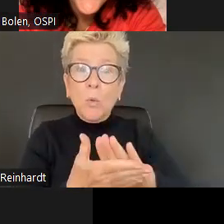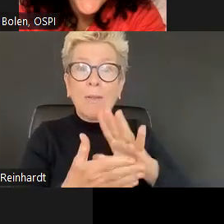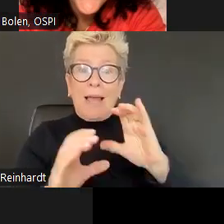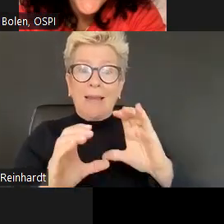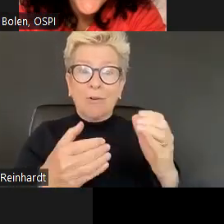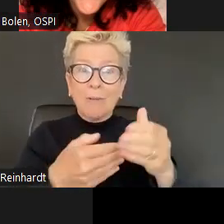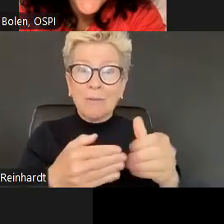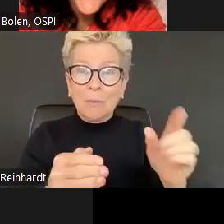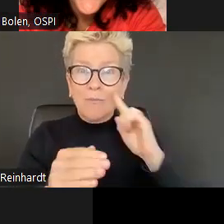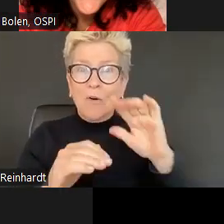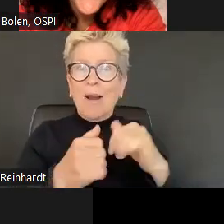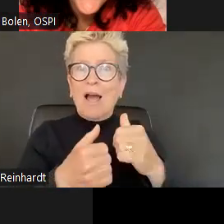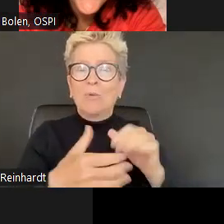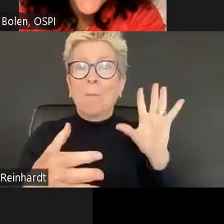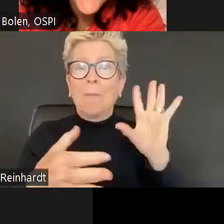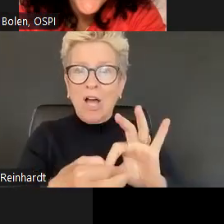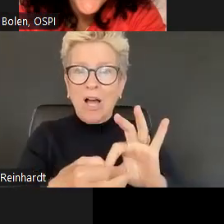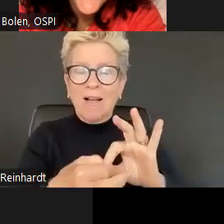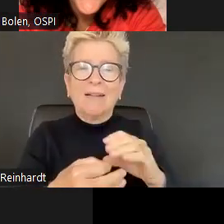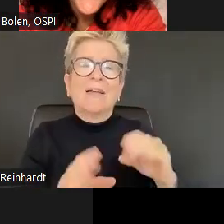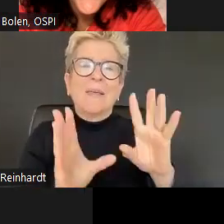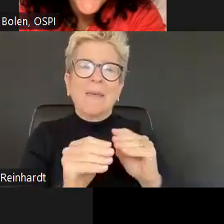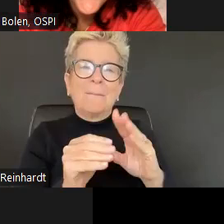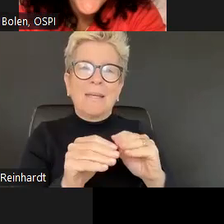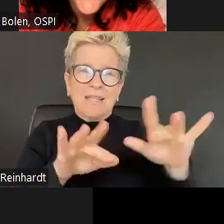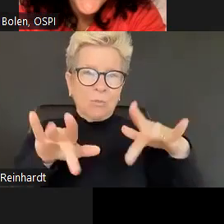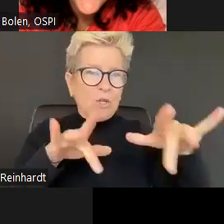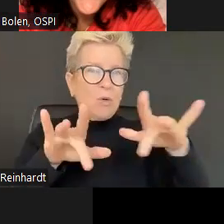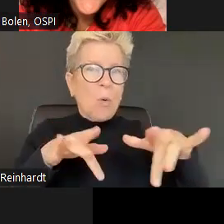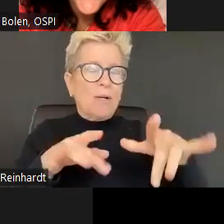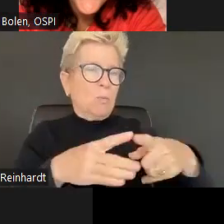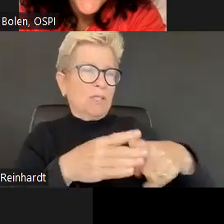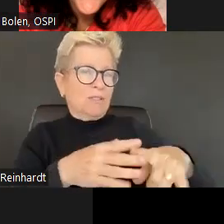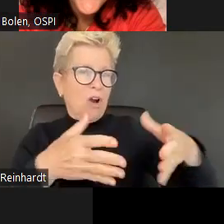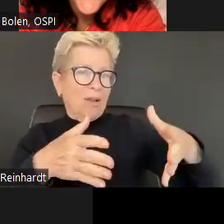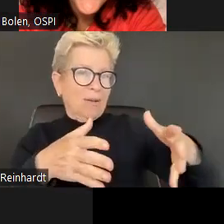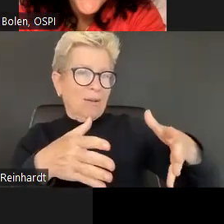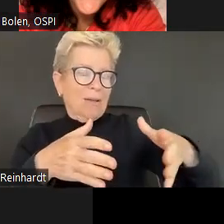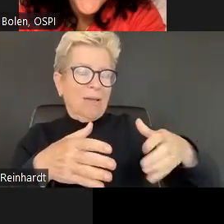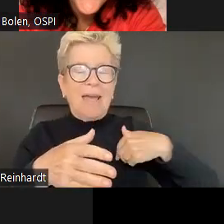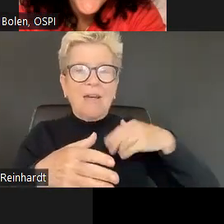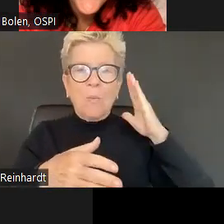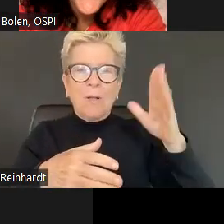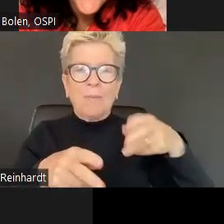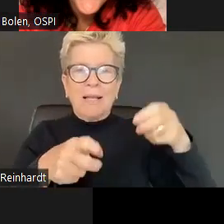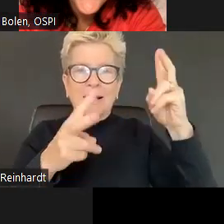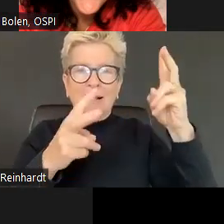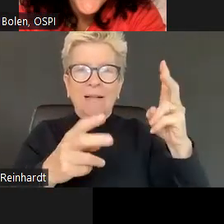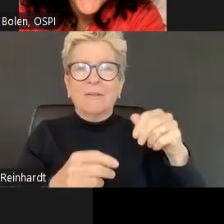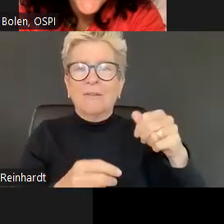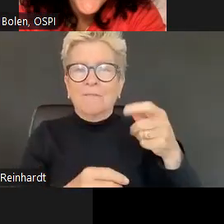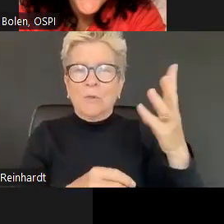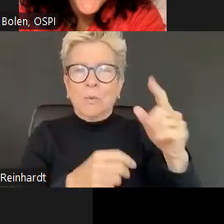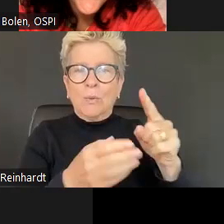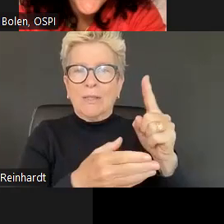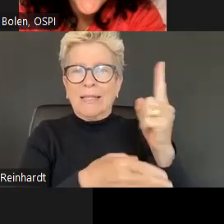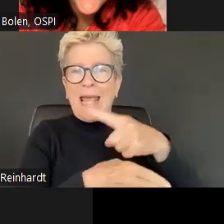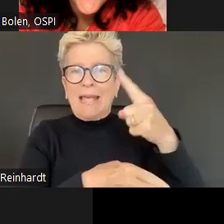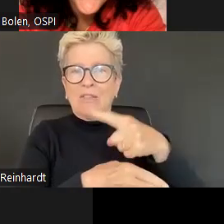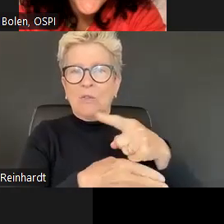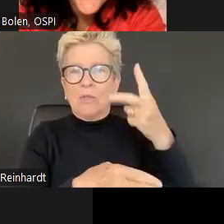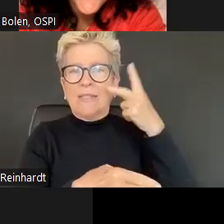and I am filling in for Kefi Andersen this morning. And today we're gonna be talking about setting up your school and classroom for belonging.